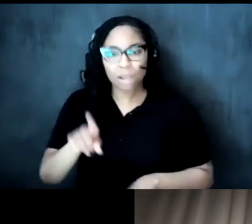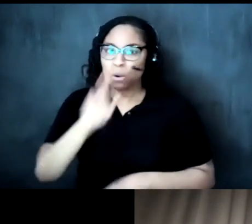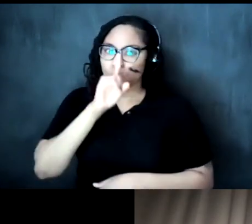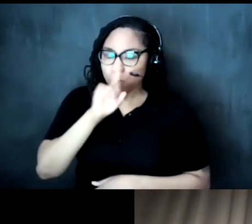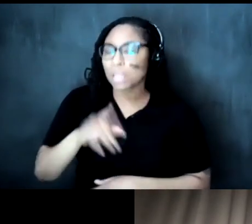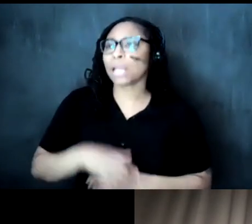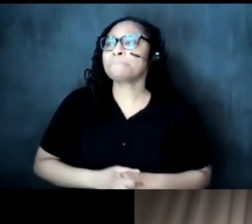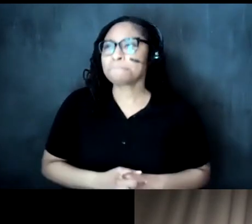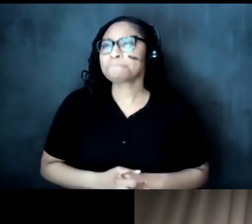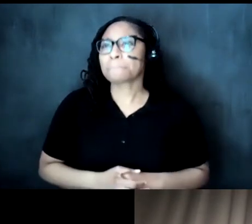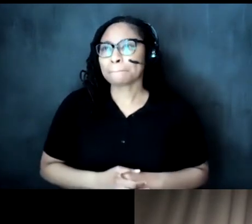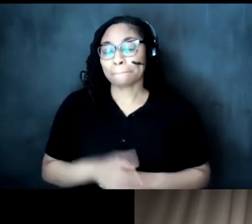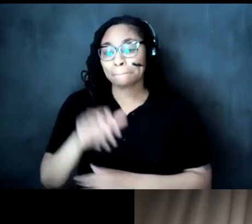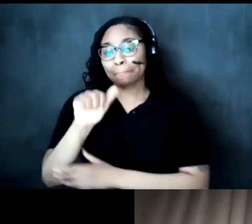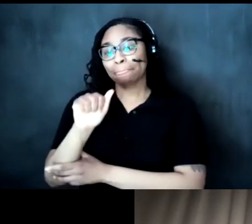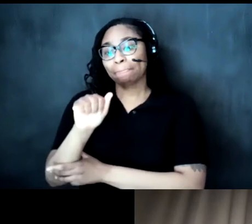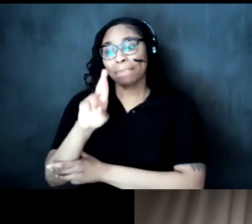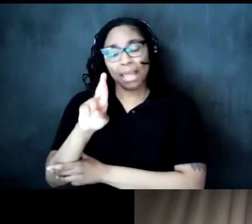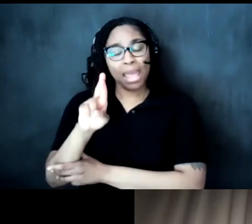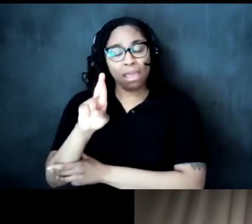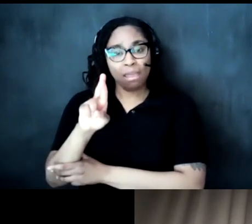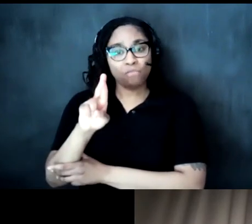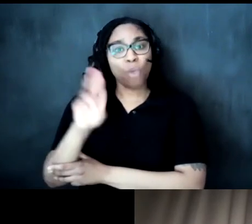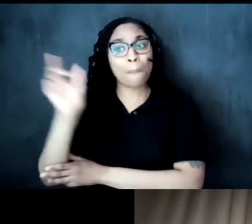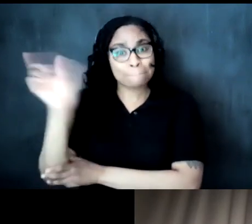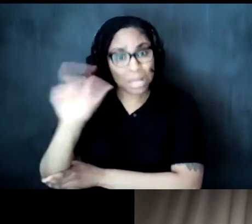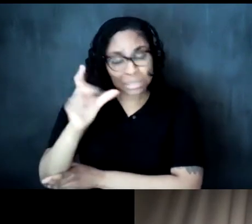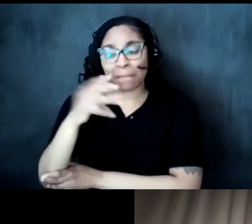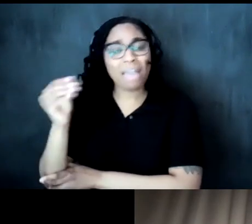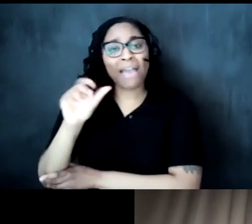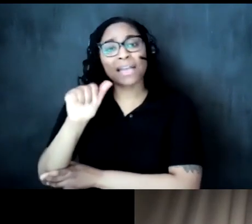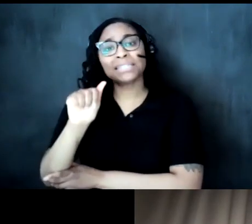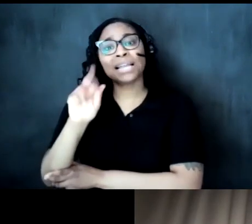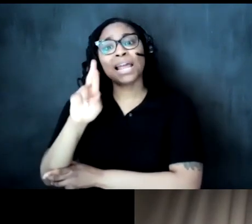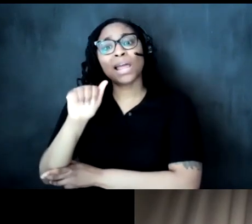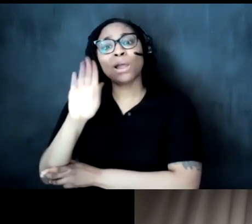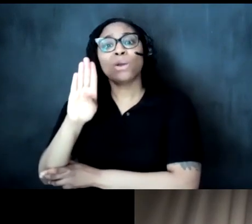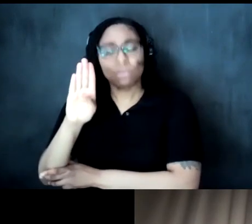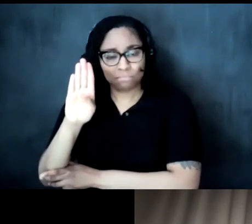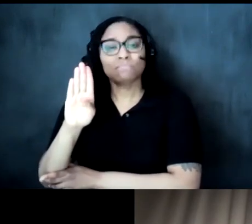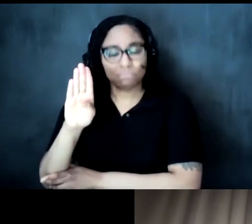um arab and muslim voices globally which is which is where partially where where my